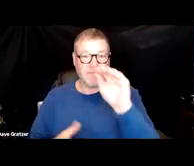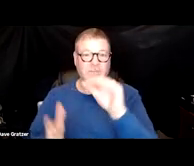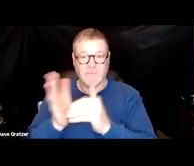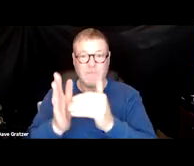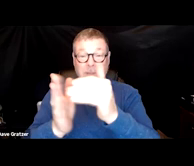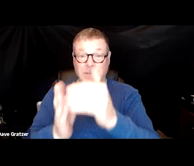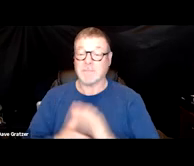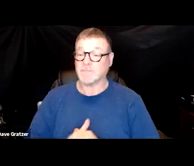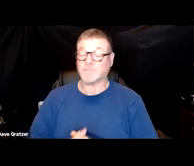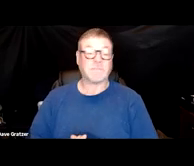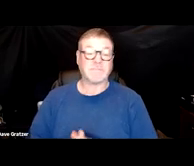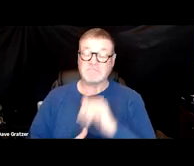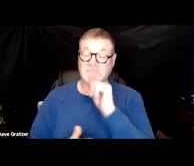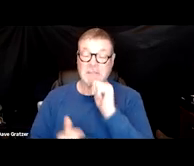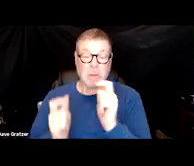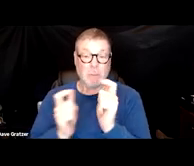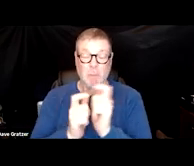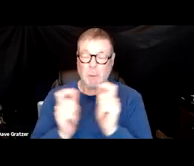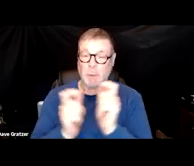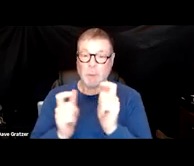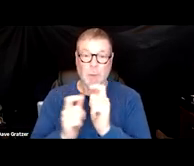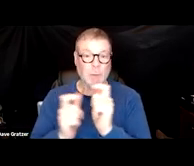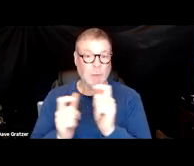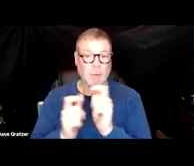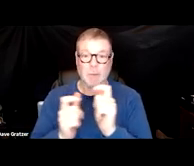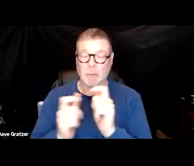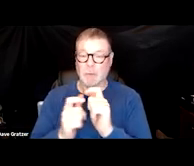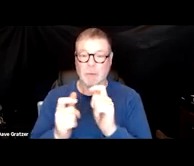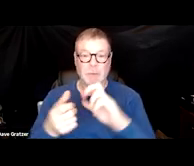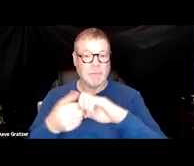So this is not a small you know, post-viral syndrome.